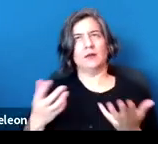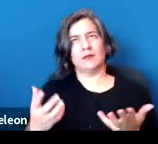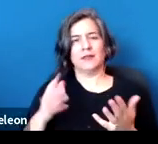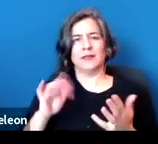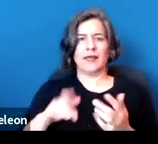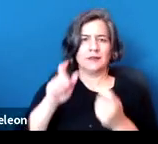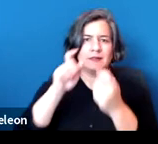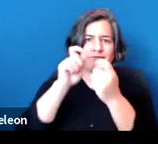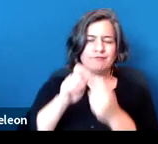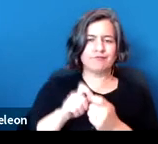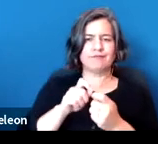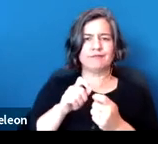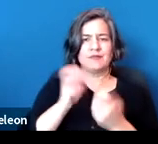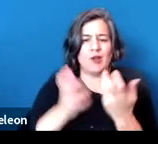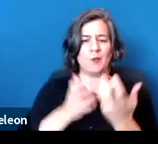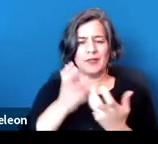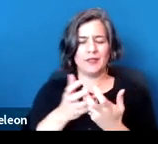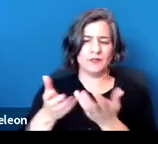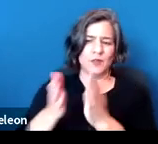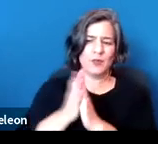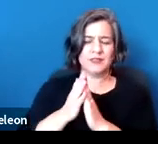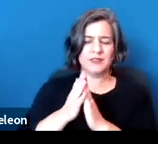of an accommodations request in this presentation,